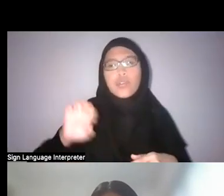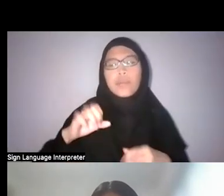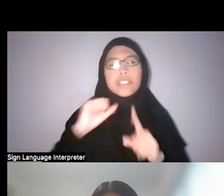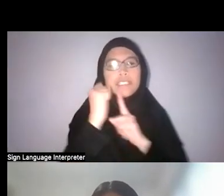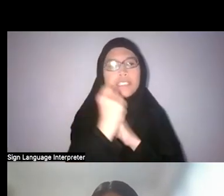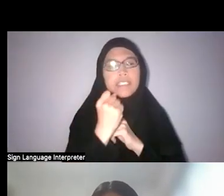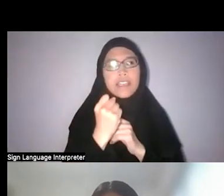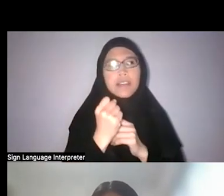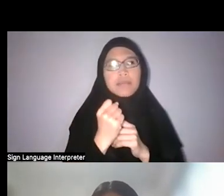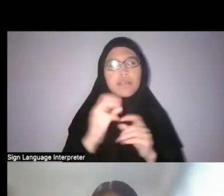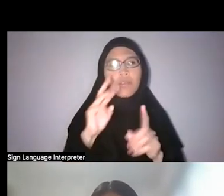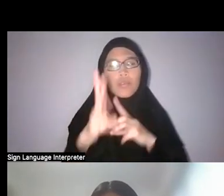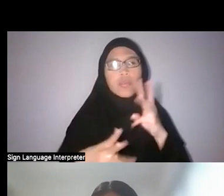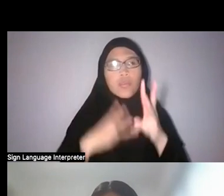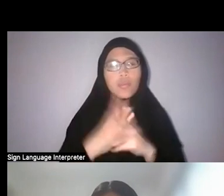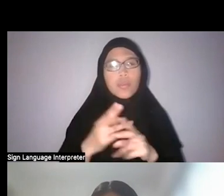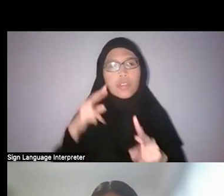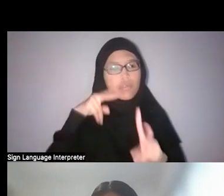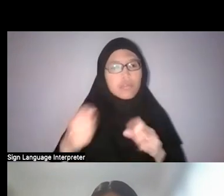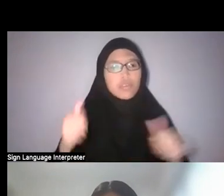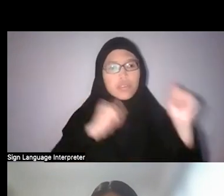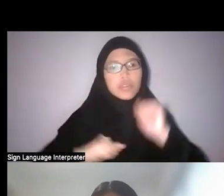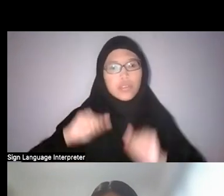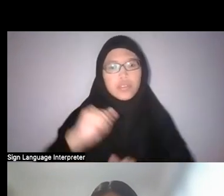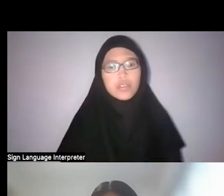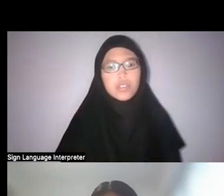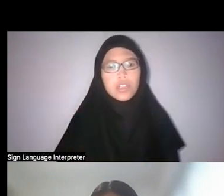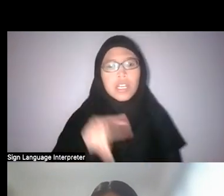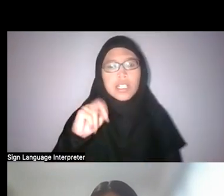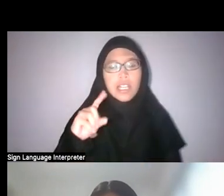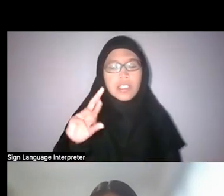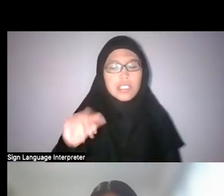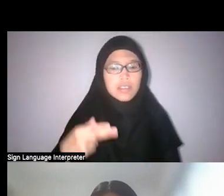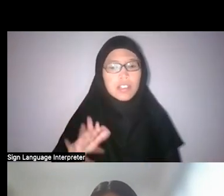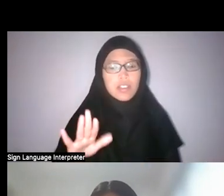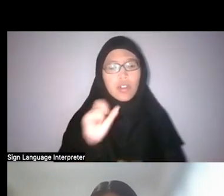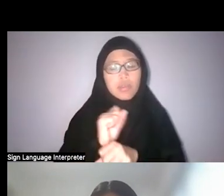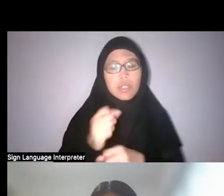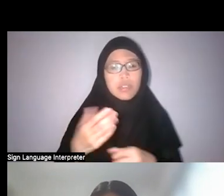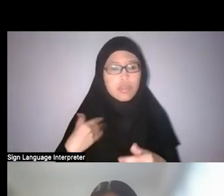And Nadirah, in your work, did you come across other local or Malay individuals who